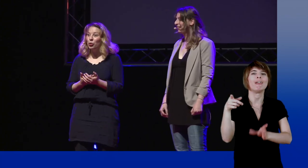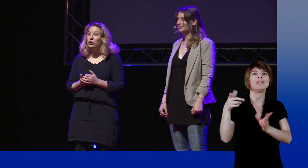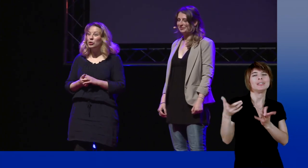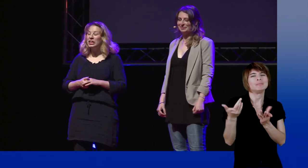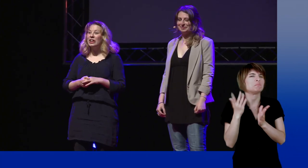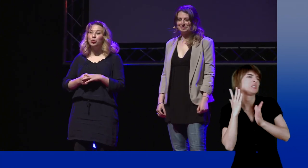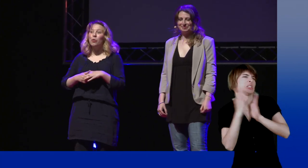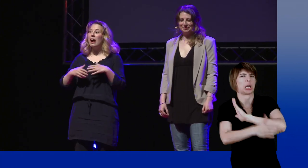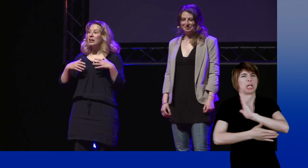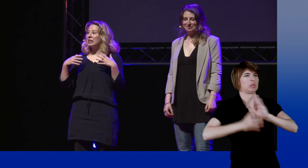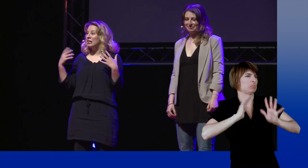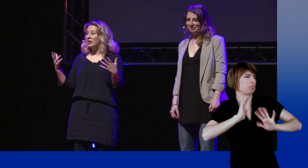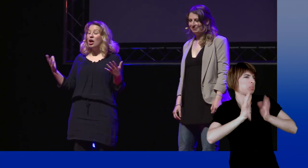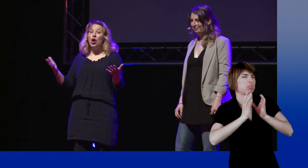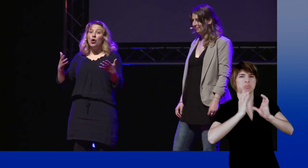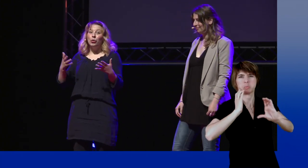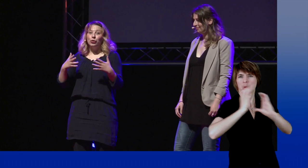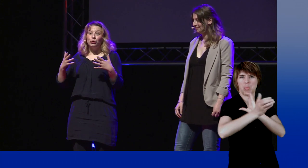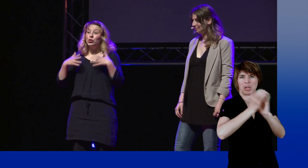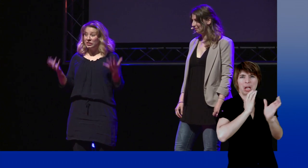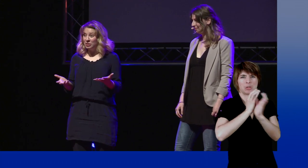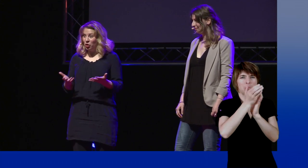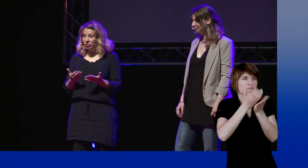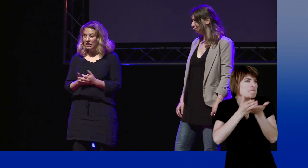They express feelings.